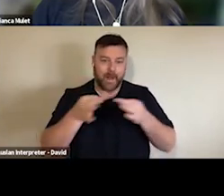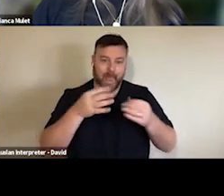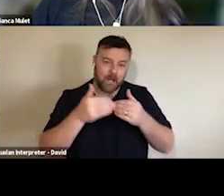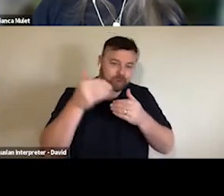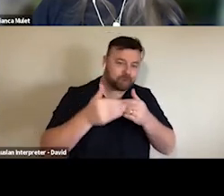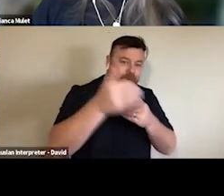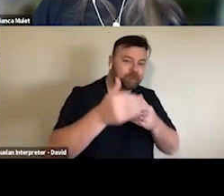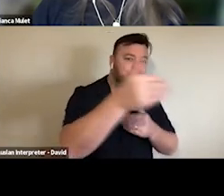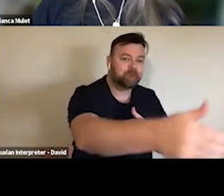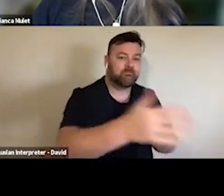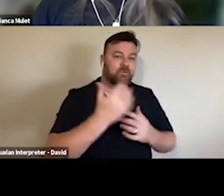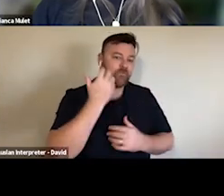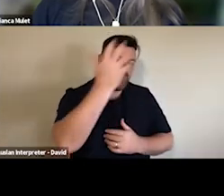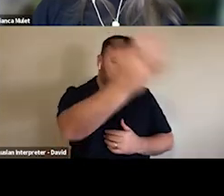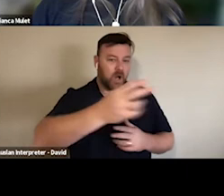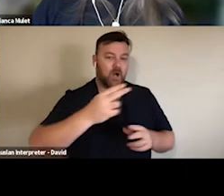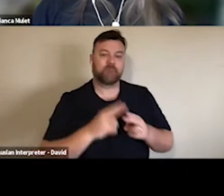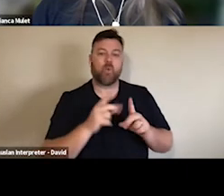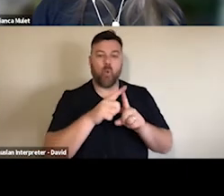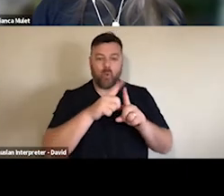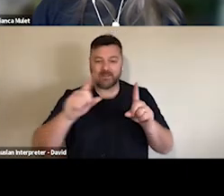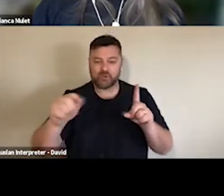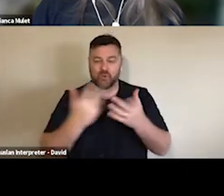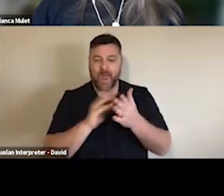It depends on whose email list they're on or what someone sends them on social media